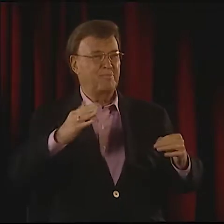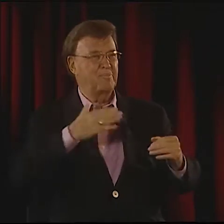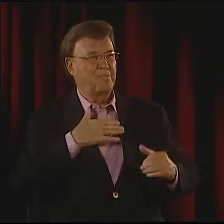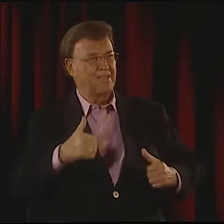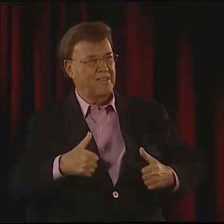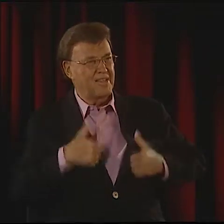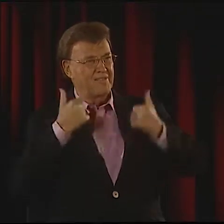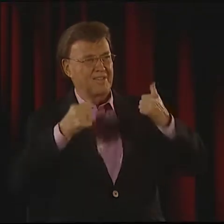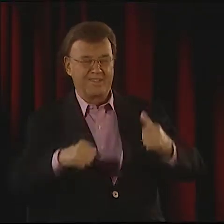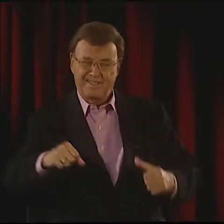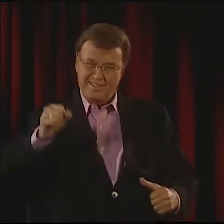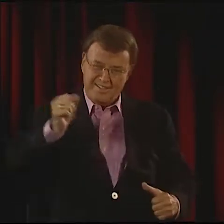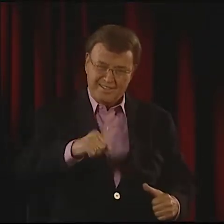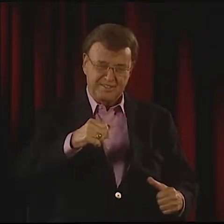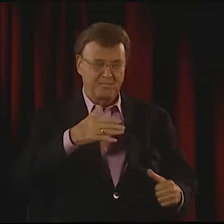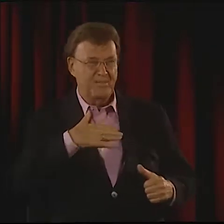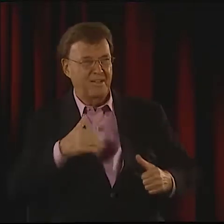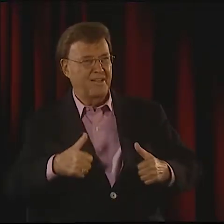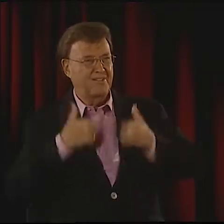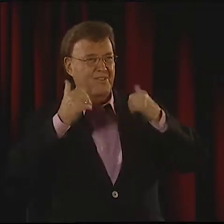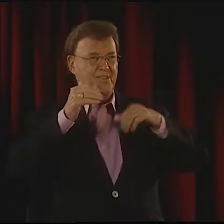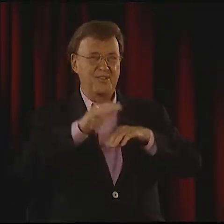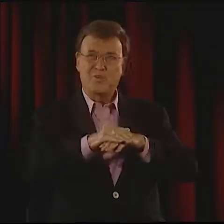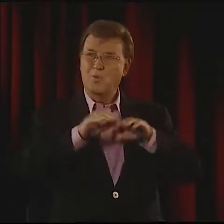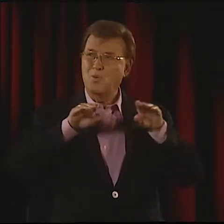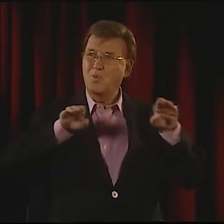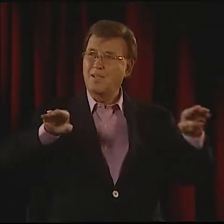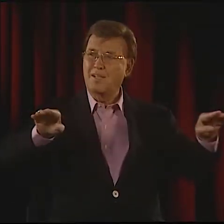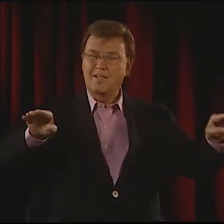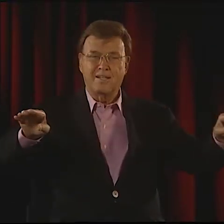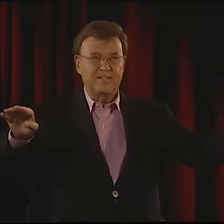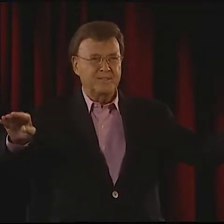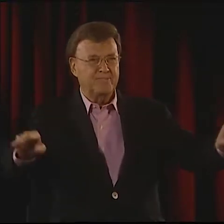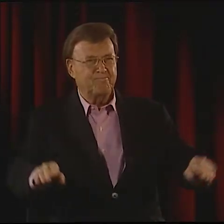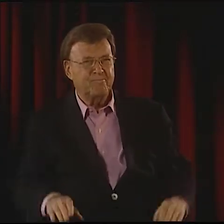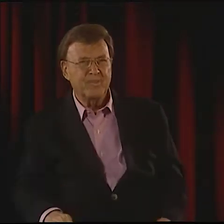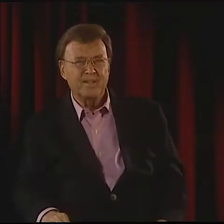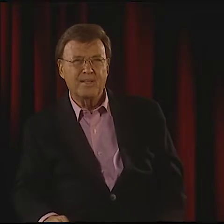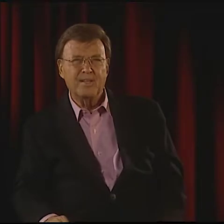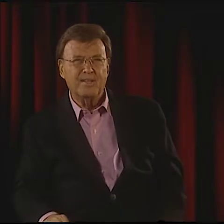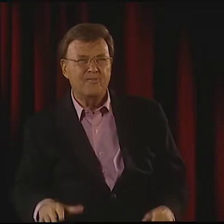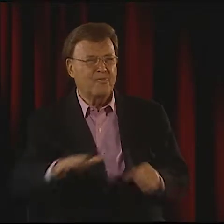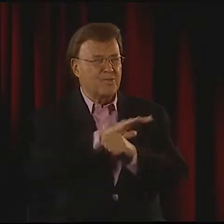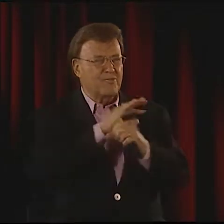AND FLY THROUGH THE DARKNESS. IT IS A THEATER IN THE SKY, THE STORY OF MY LIFE.